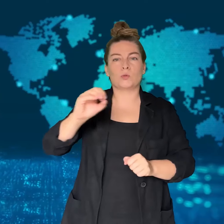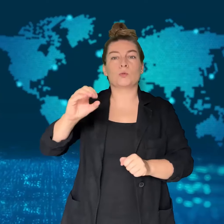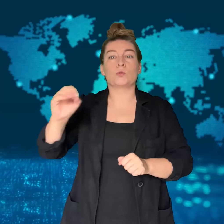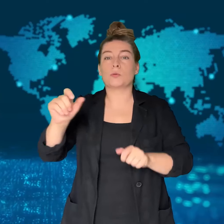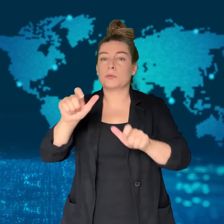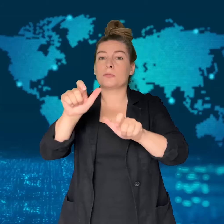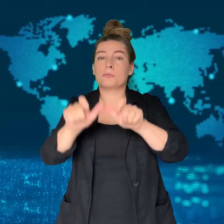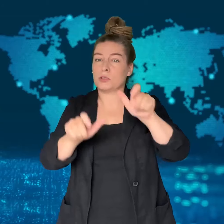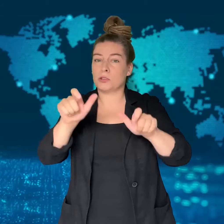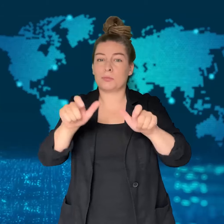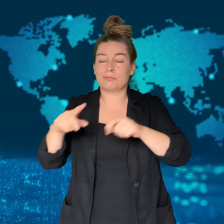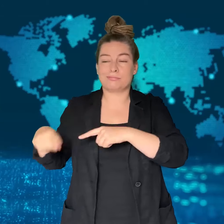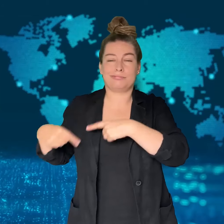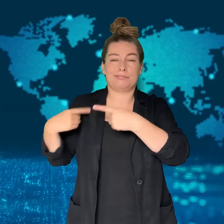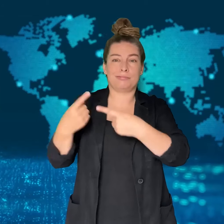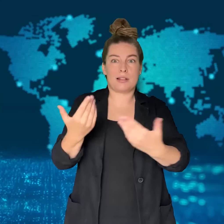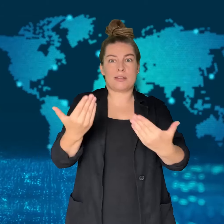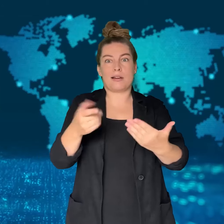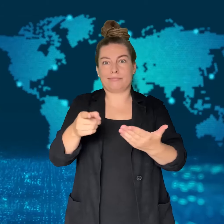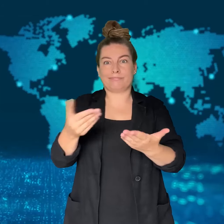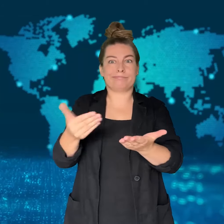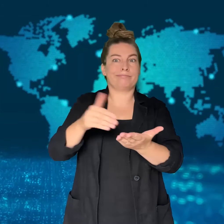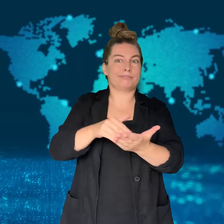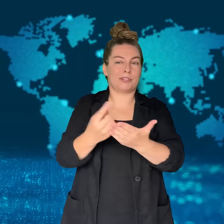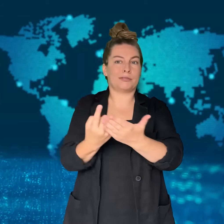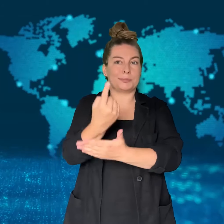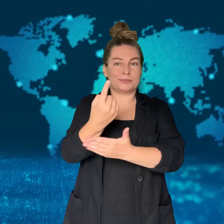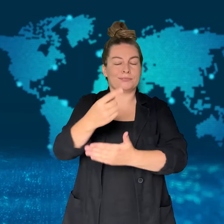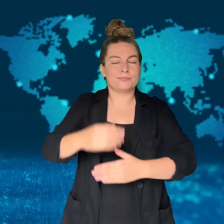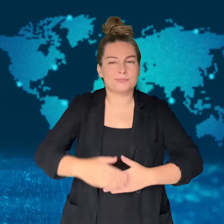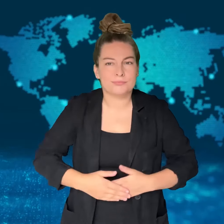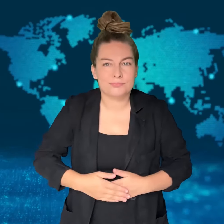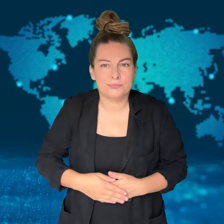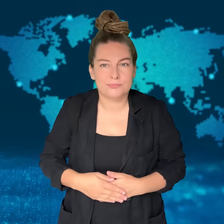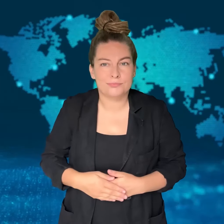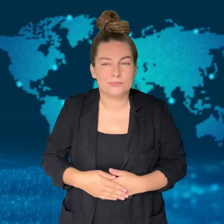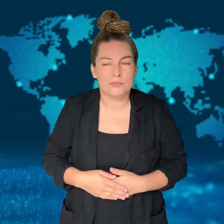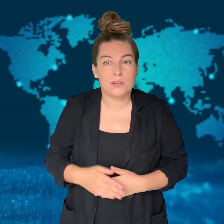the crash site.